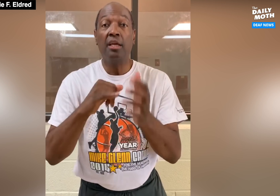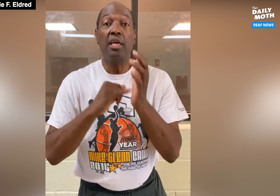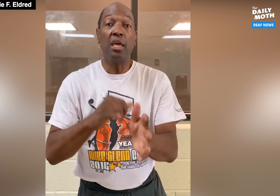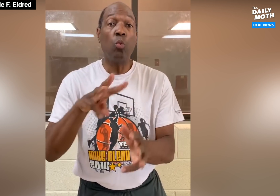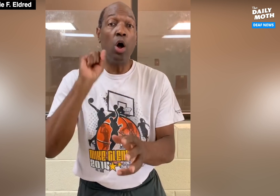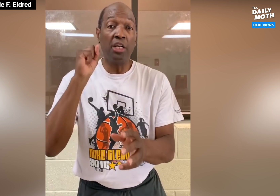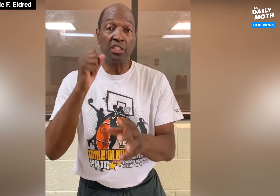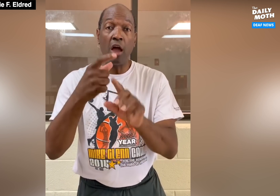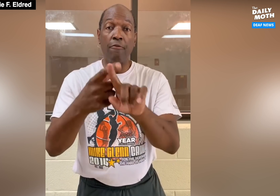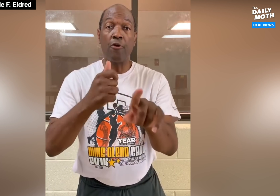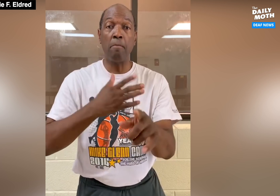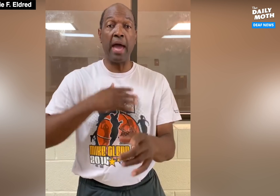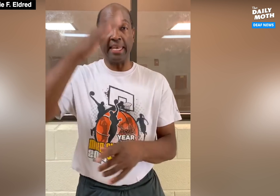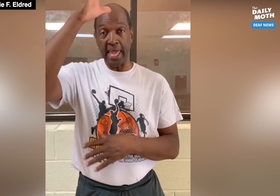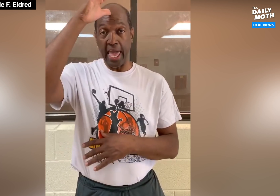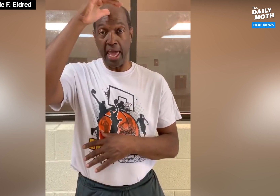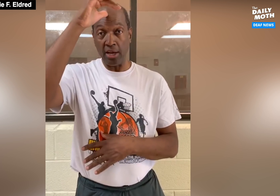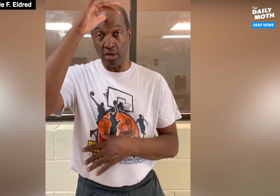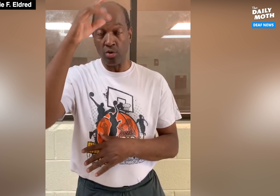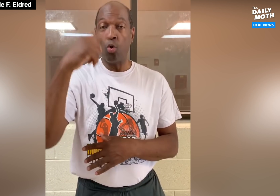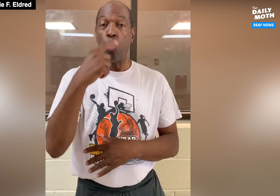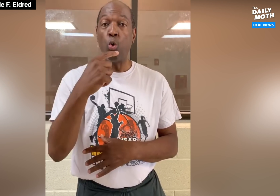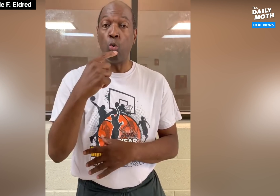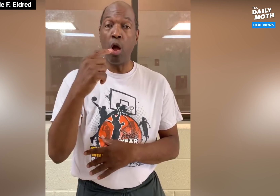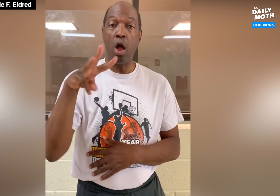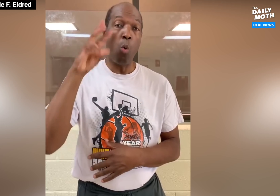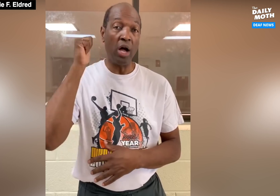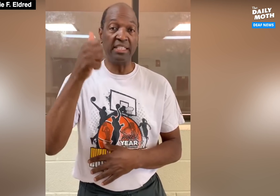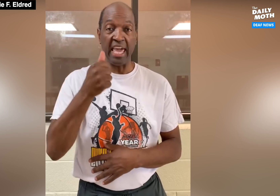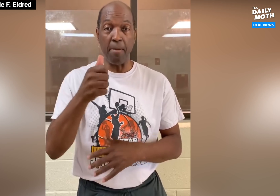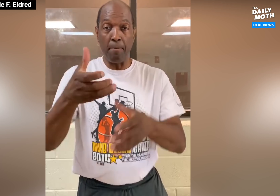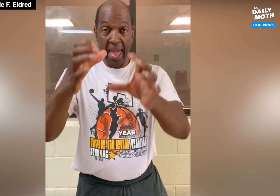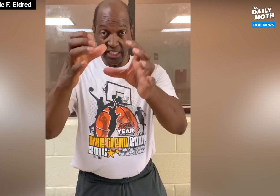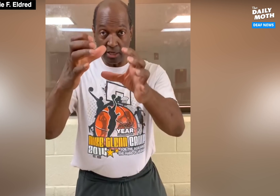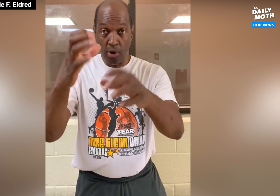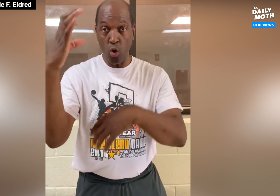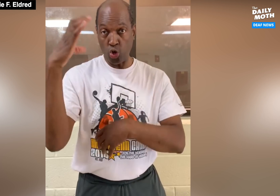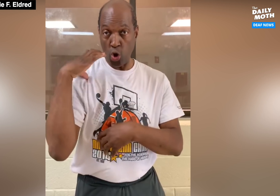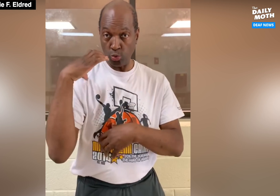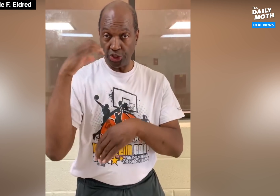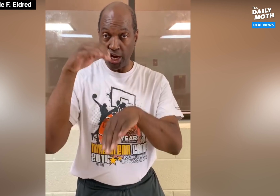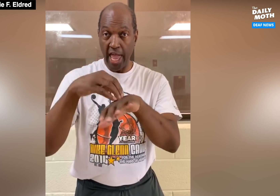It was from my dad who was a basketball coach at